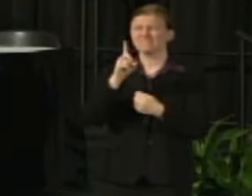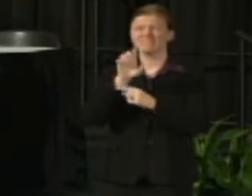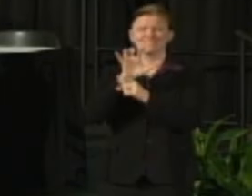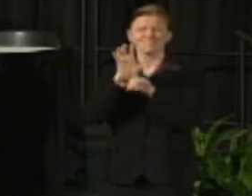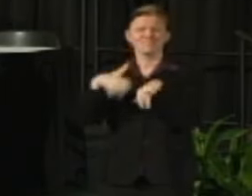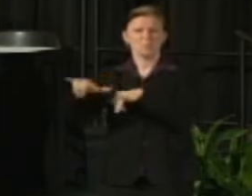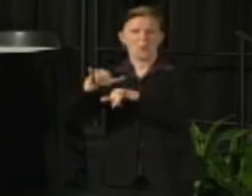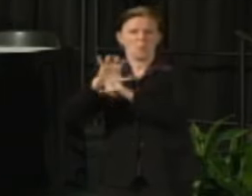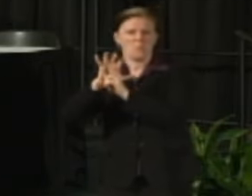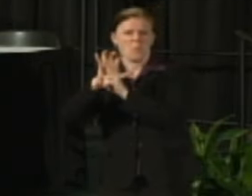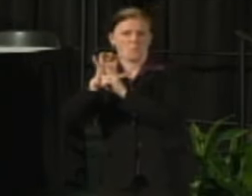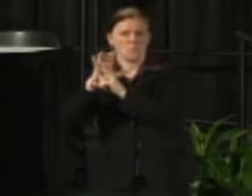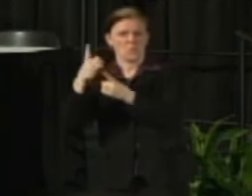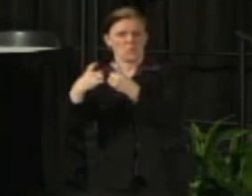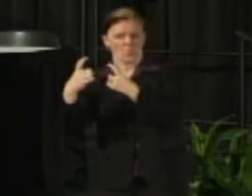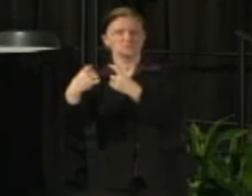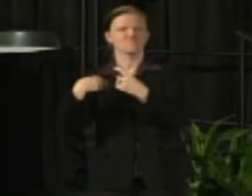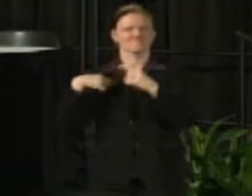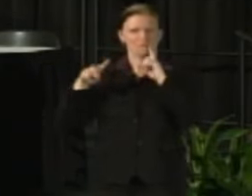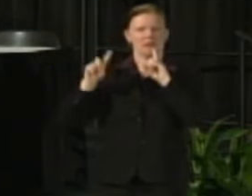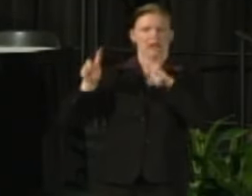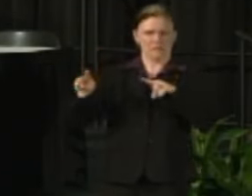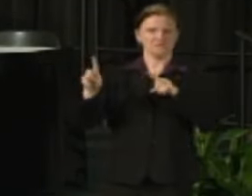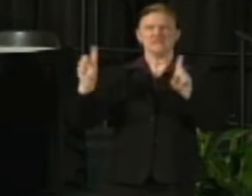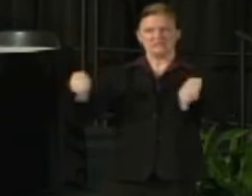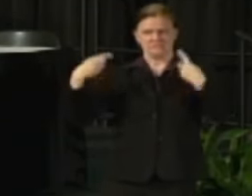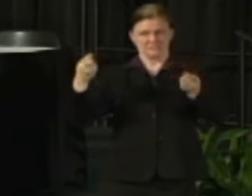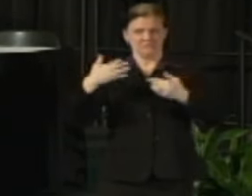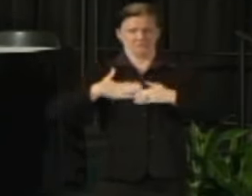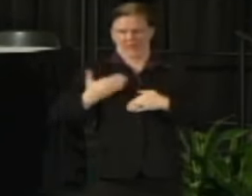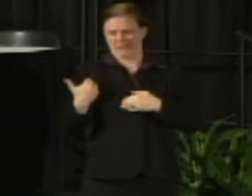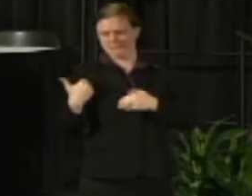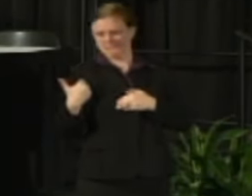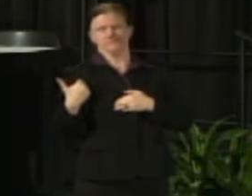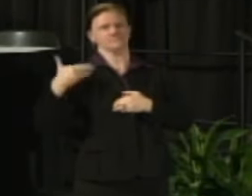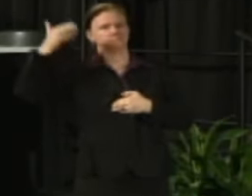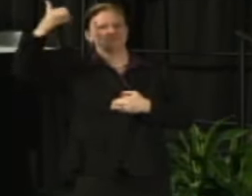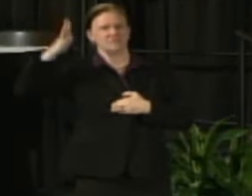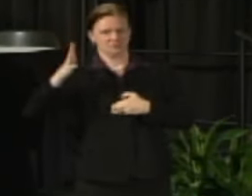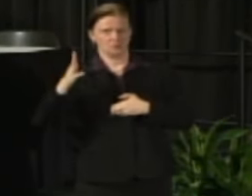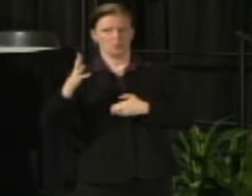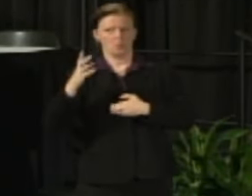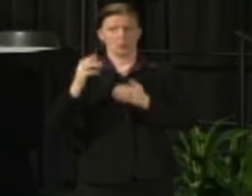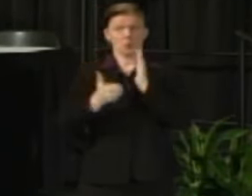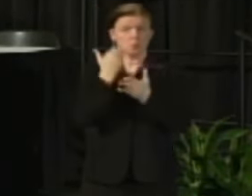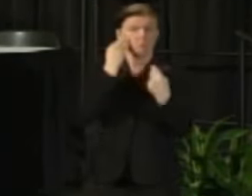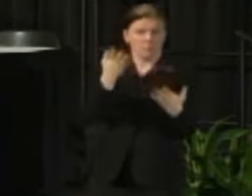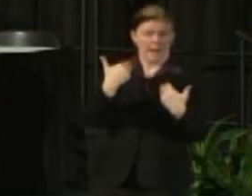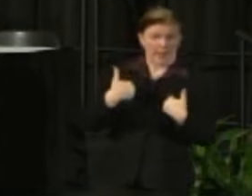What do we know now since I've last addressed you? It seems like it was just yesterday but it was about two week ago,